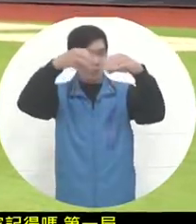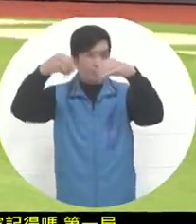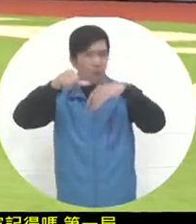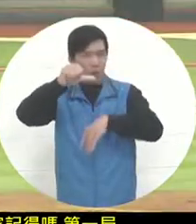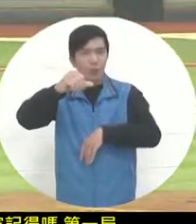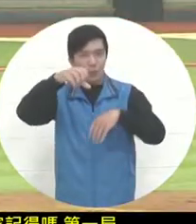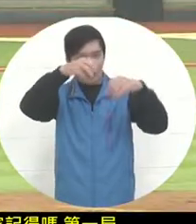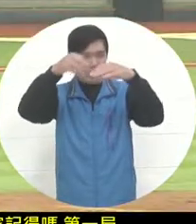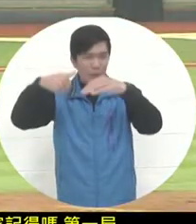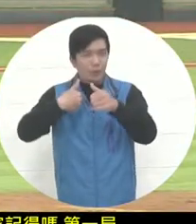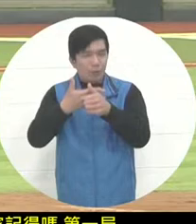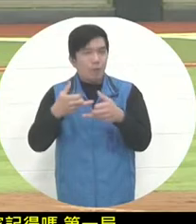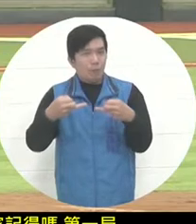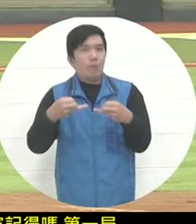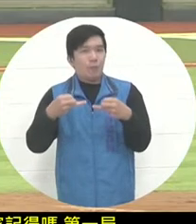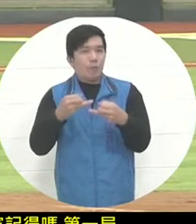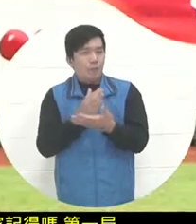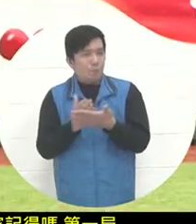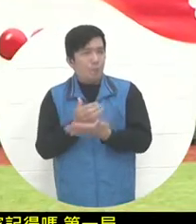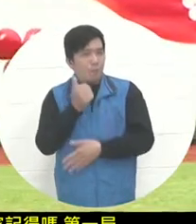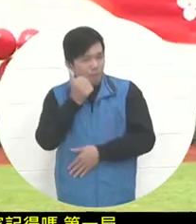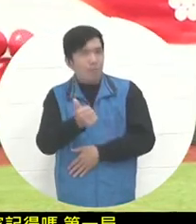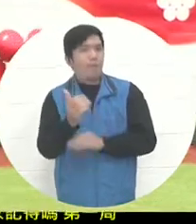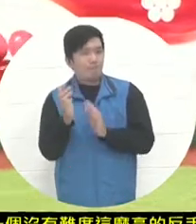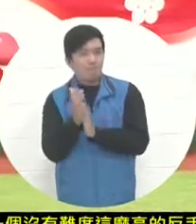I need to give this pitcher Barris a good round of applause.